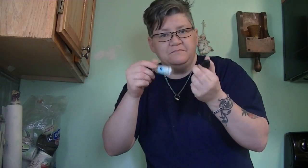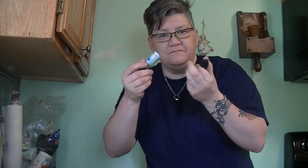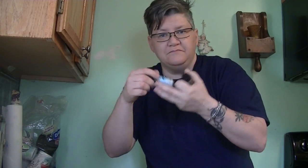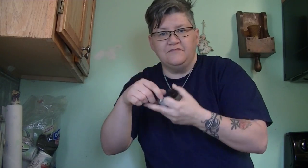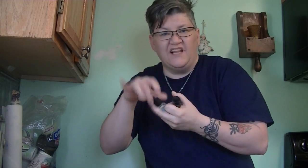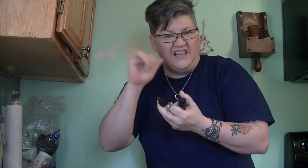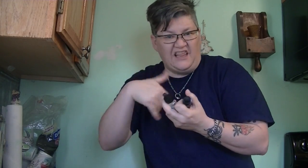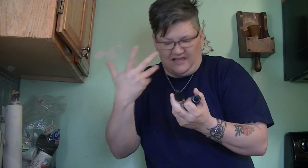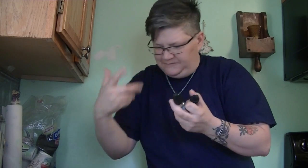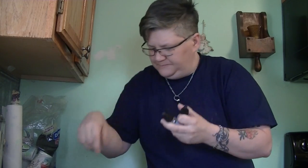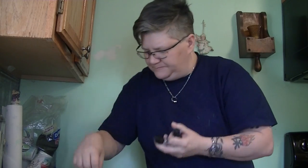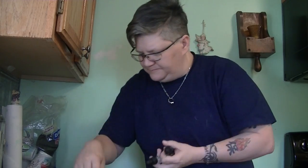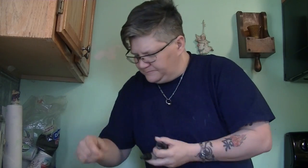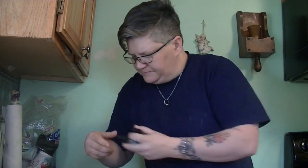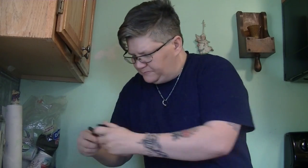That